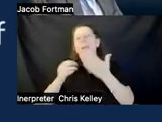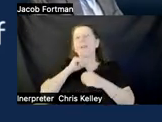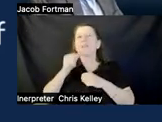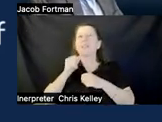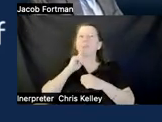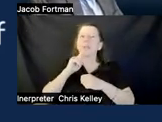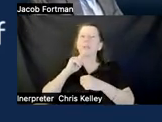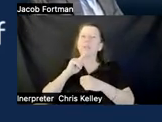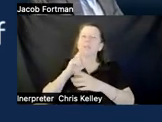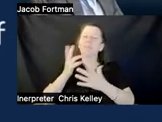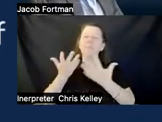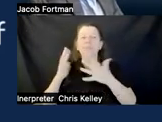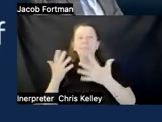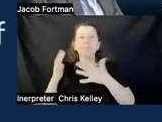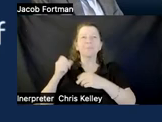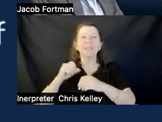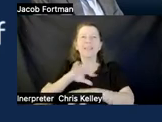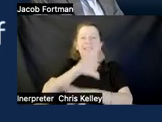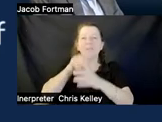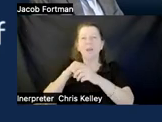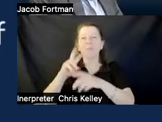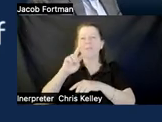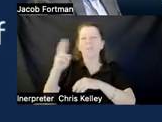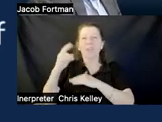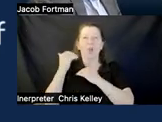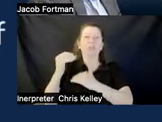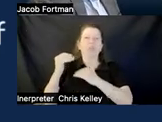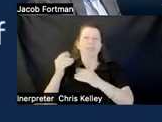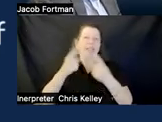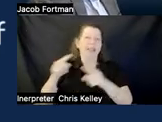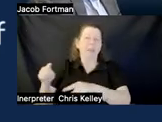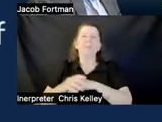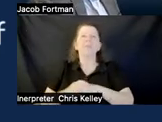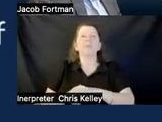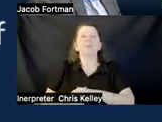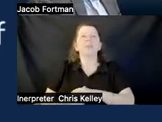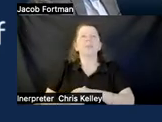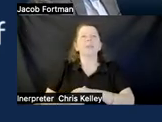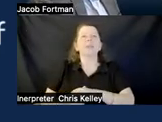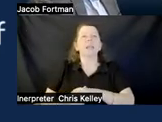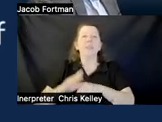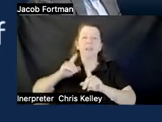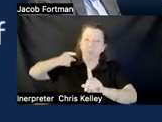constrained to when we work in physical spaces and then a core aspect of my research has also been um